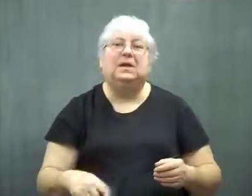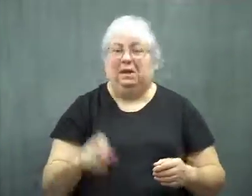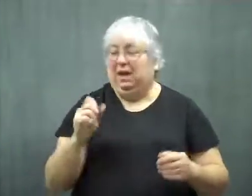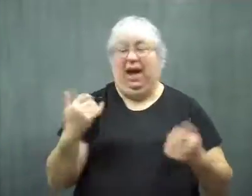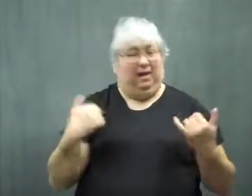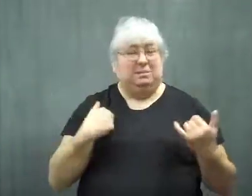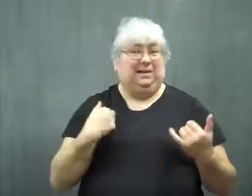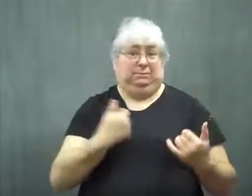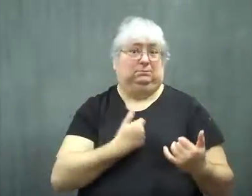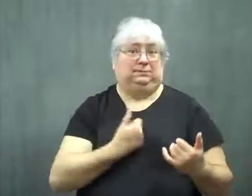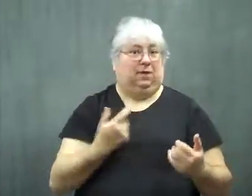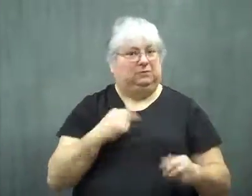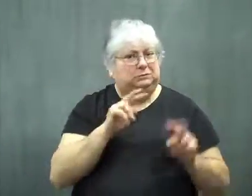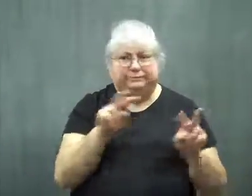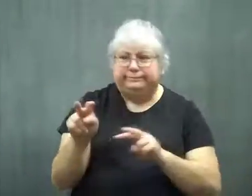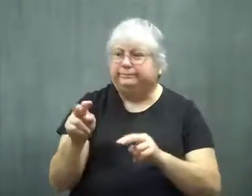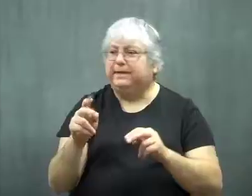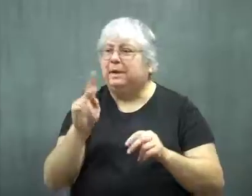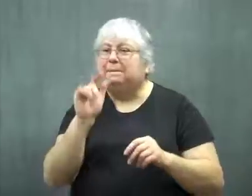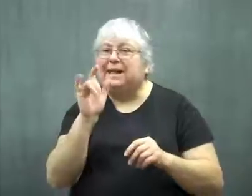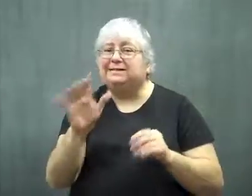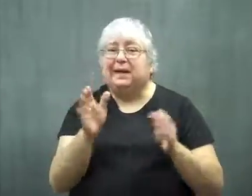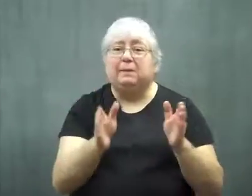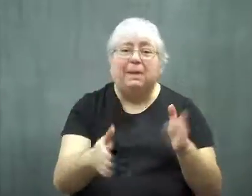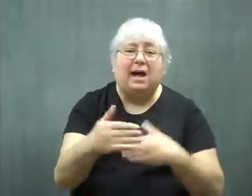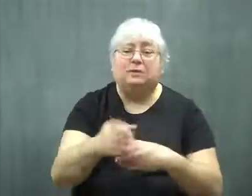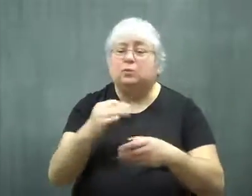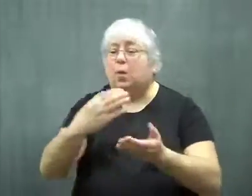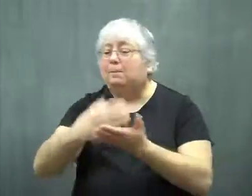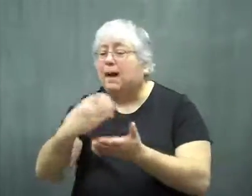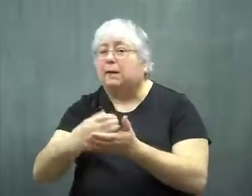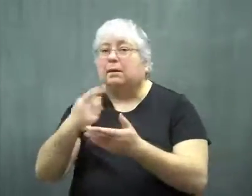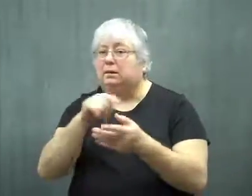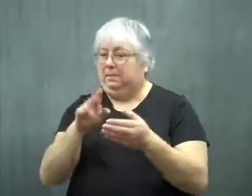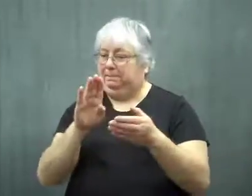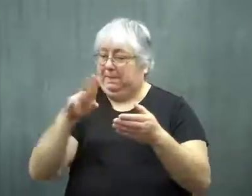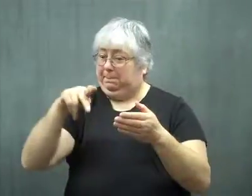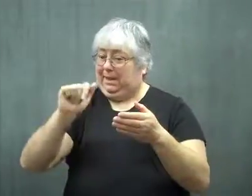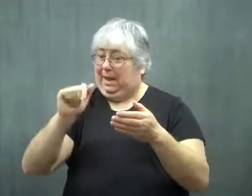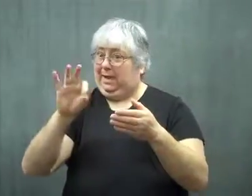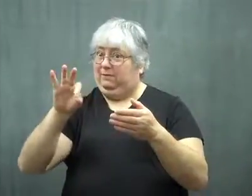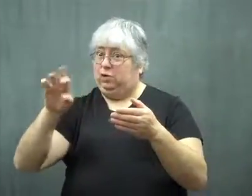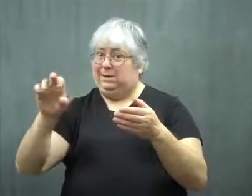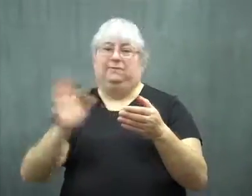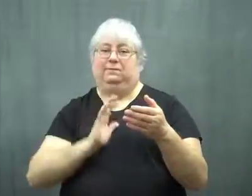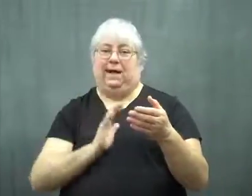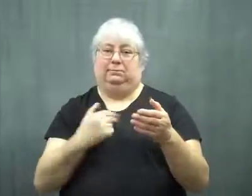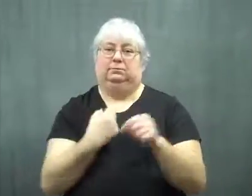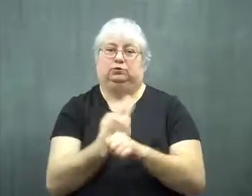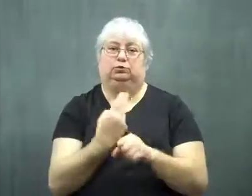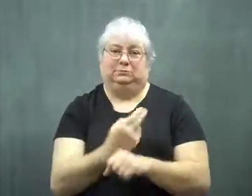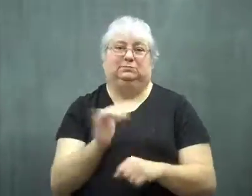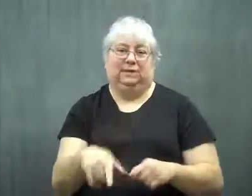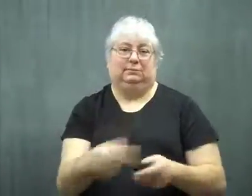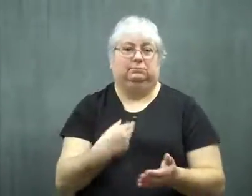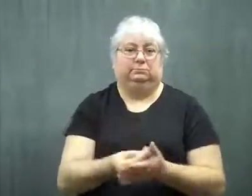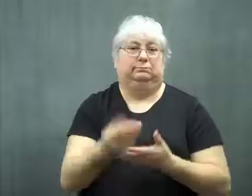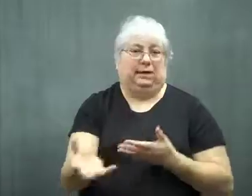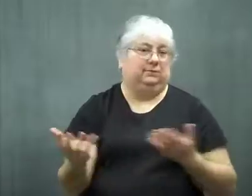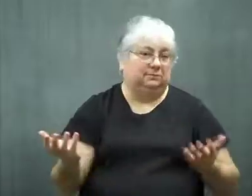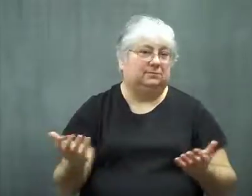I have been making sure plastic boxes and other products are BPA free.